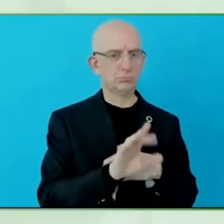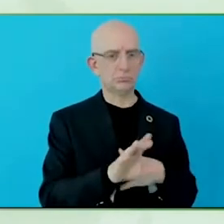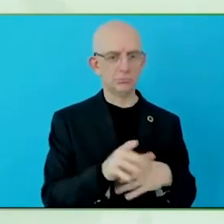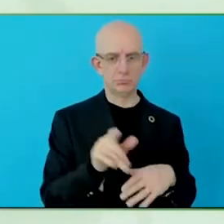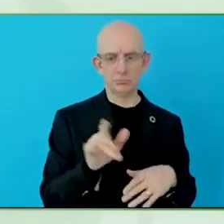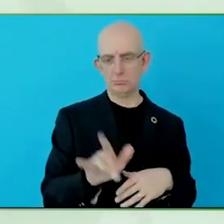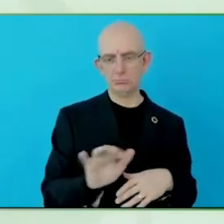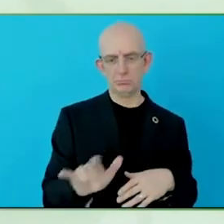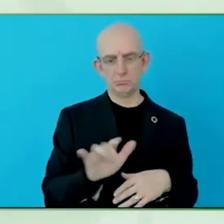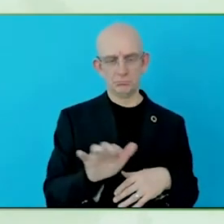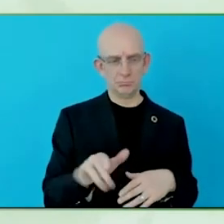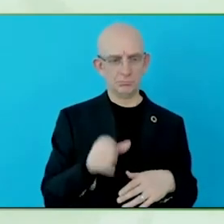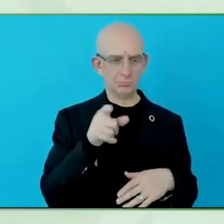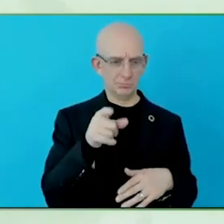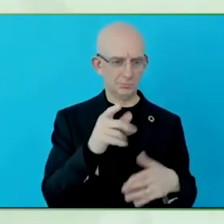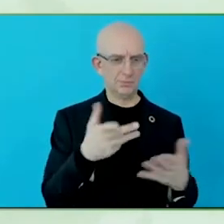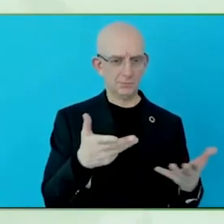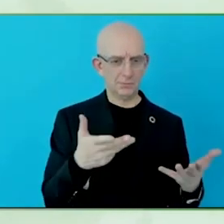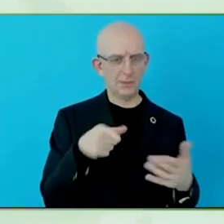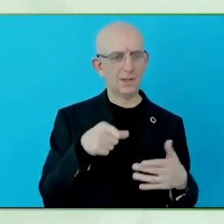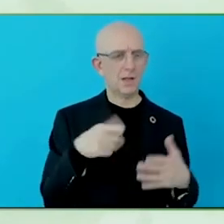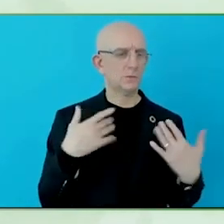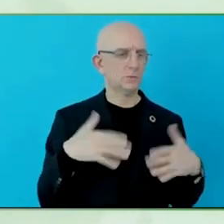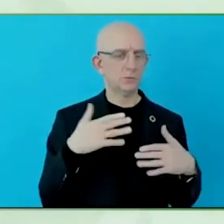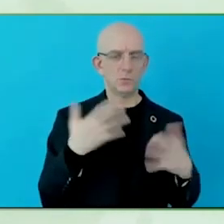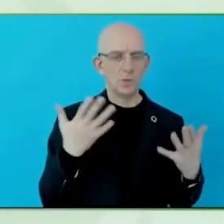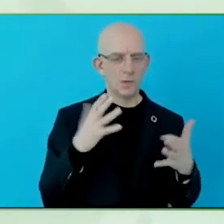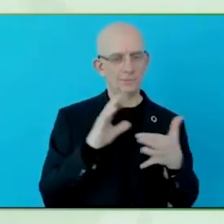Thank you so much. Bianca? >>The interesting part is actually and